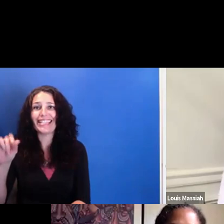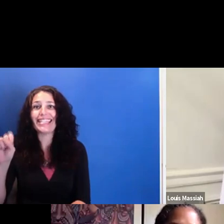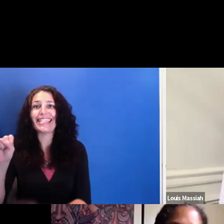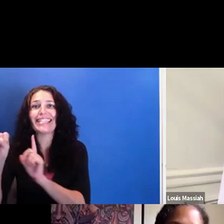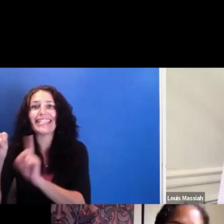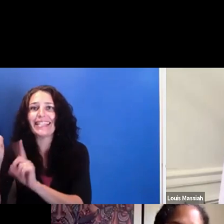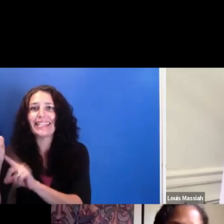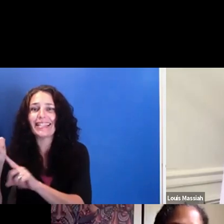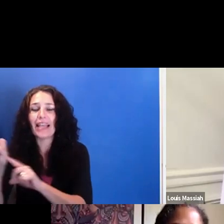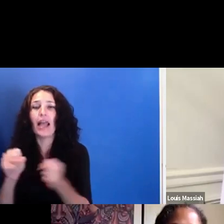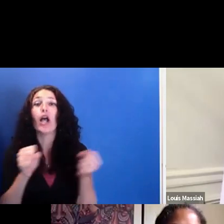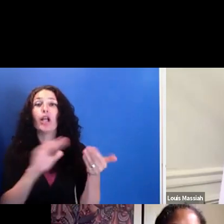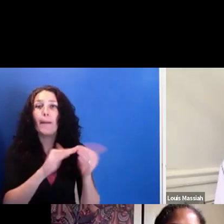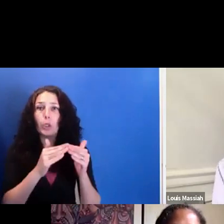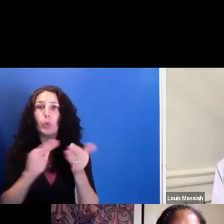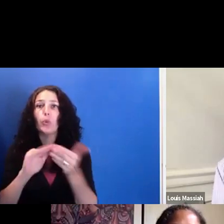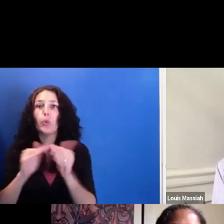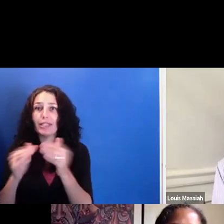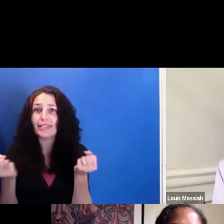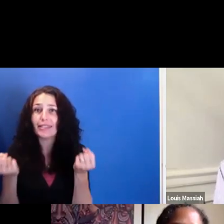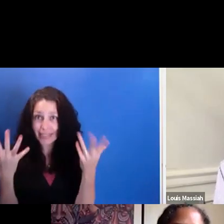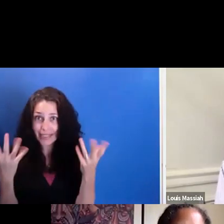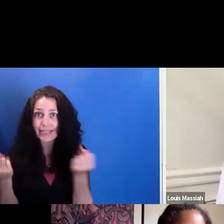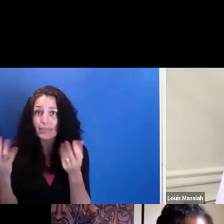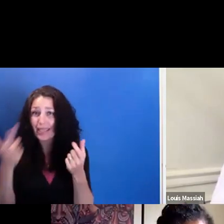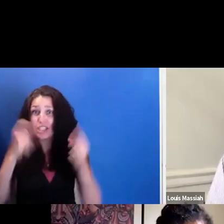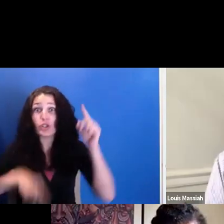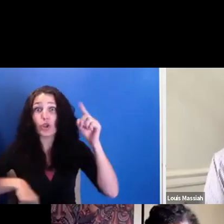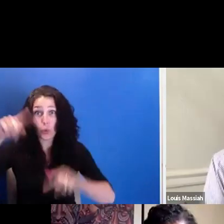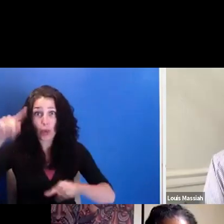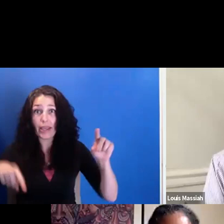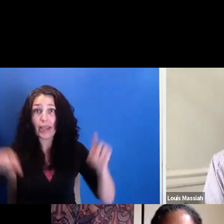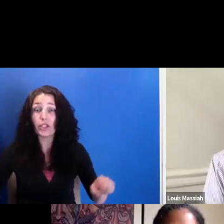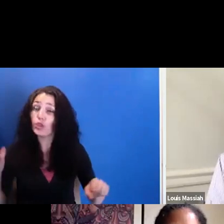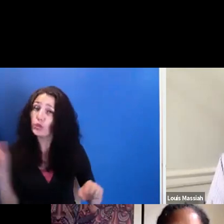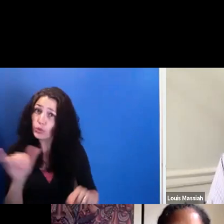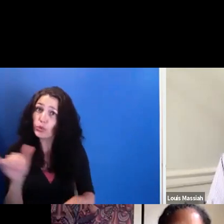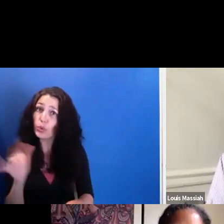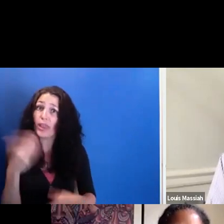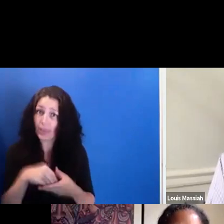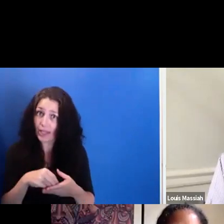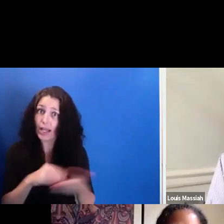But again, you know, like I said, even in-- but if you look back at just the histories